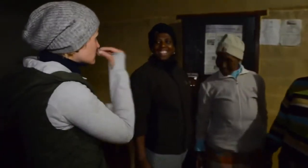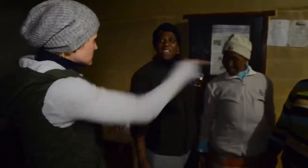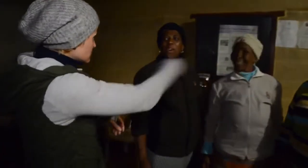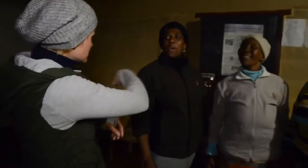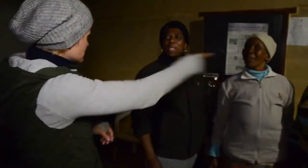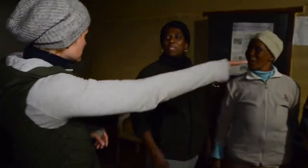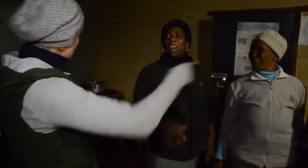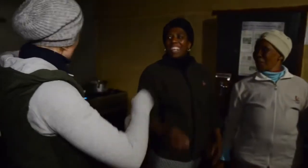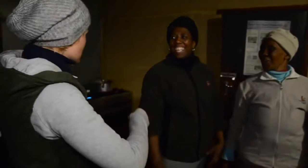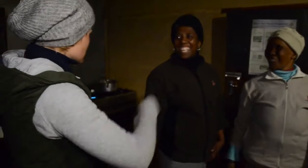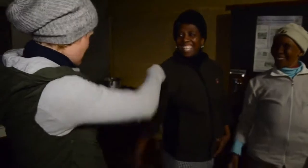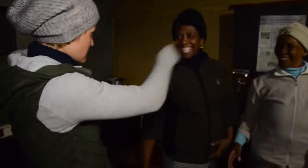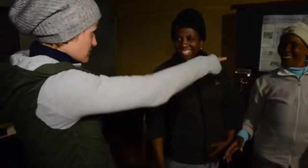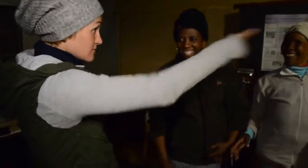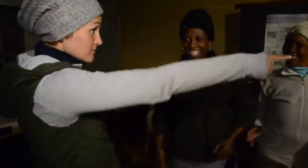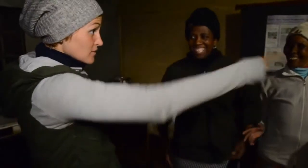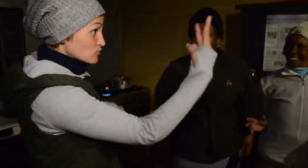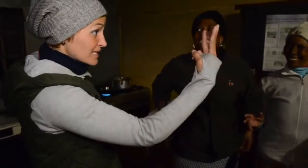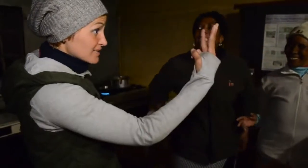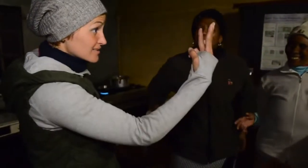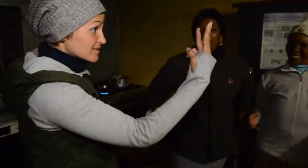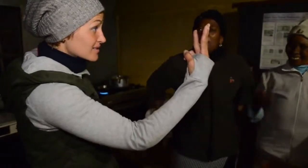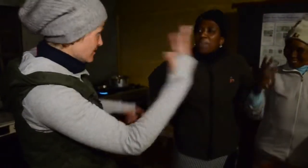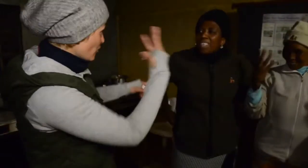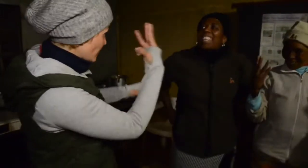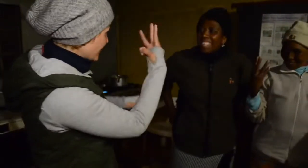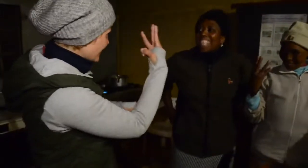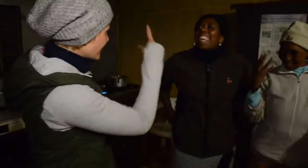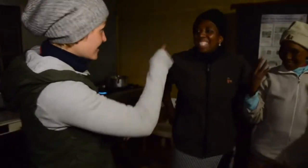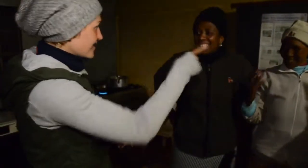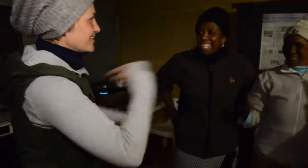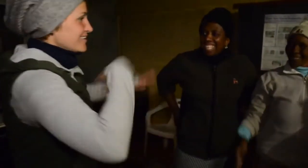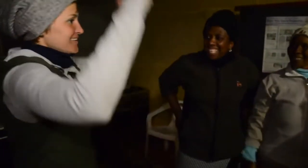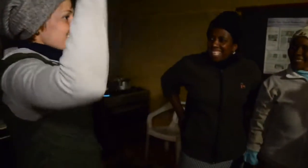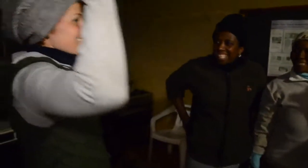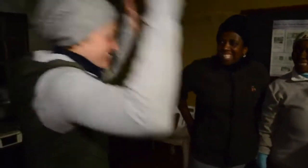All three of you made the food?